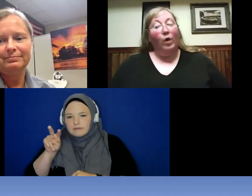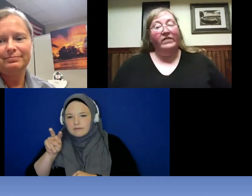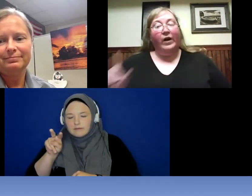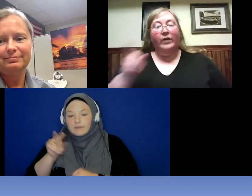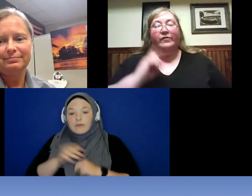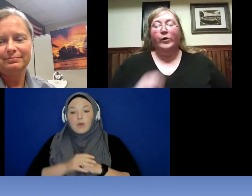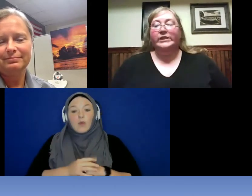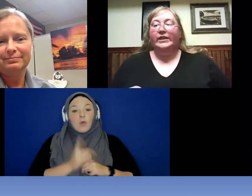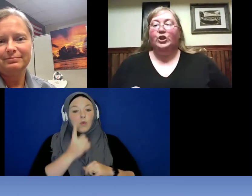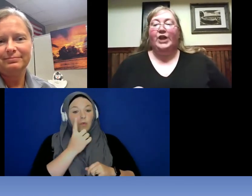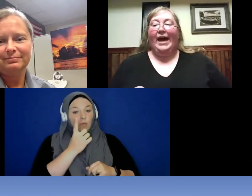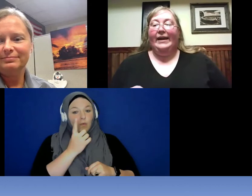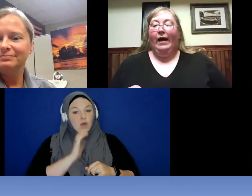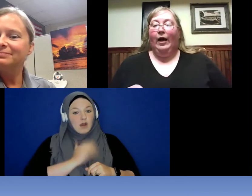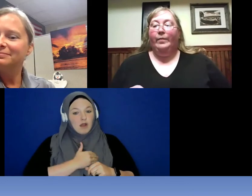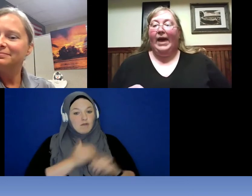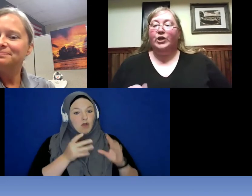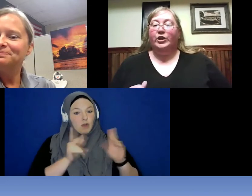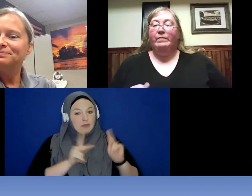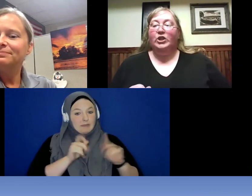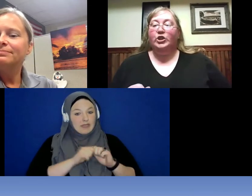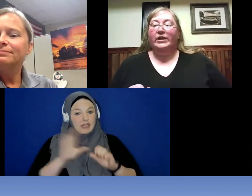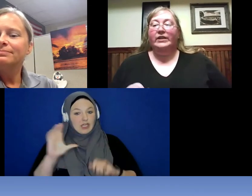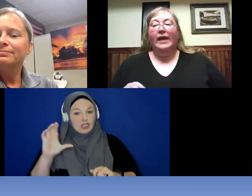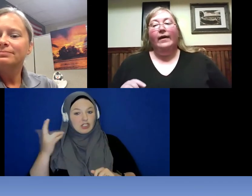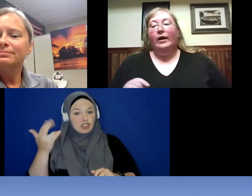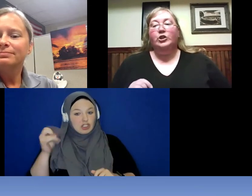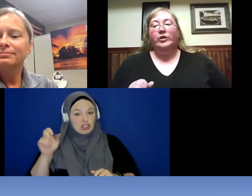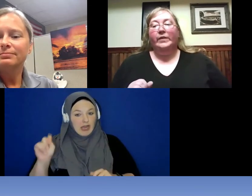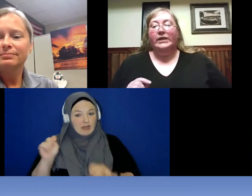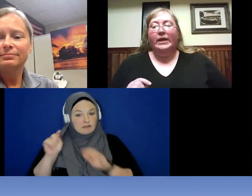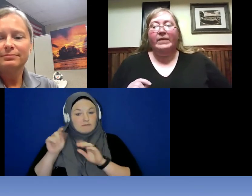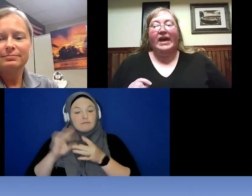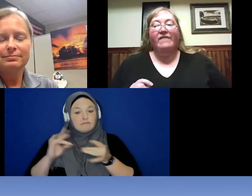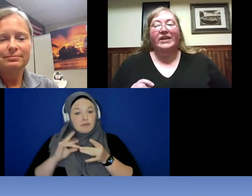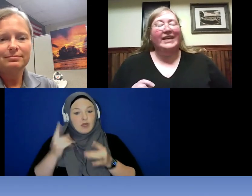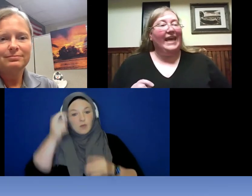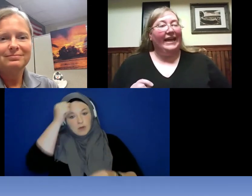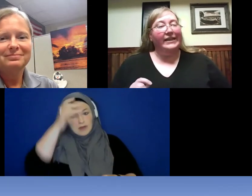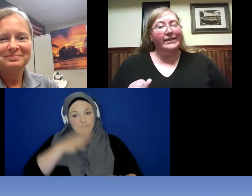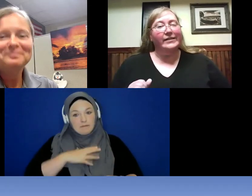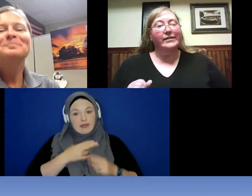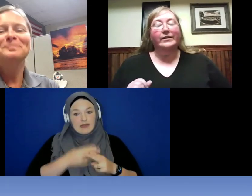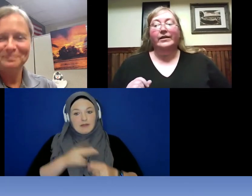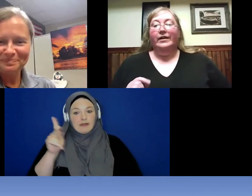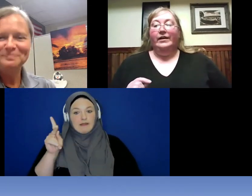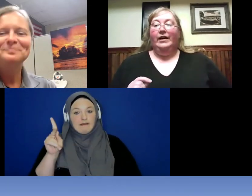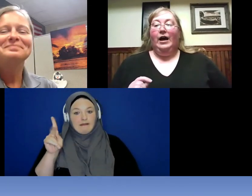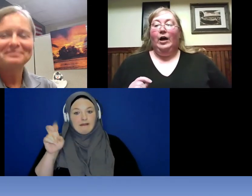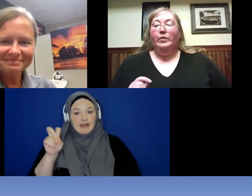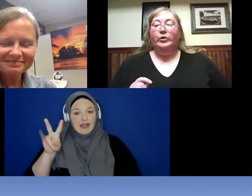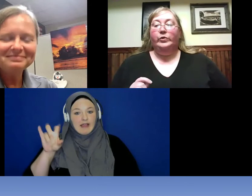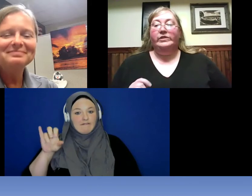One of our folks in the chat actually mentioned a gentleman named Kevin Gant who is